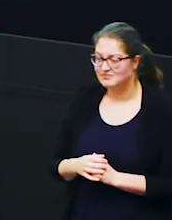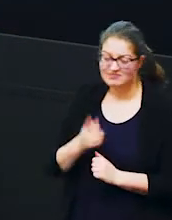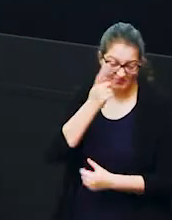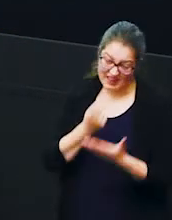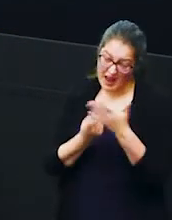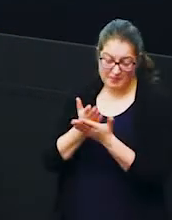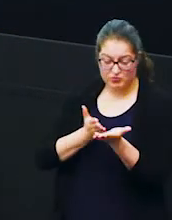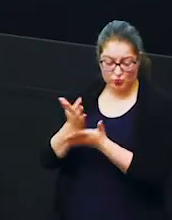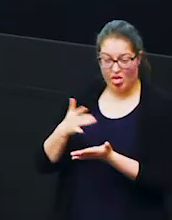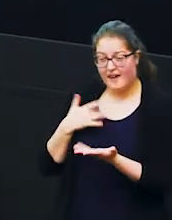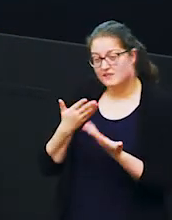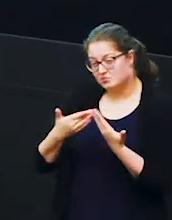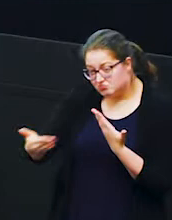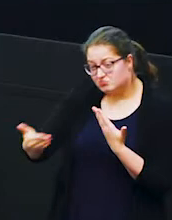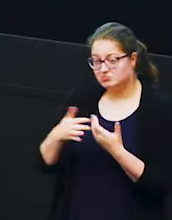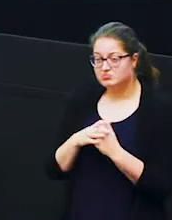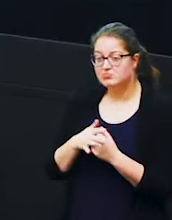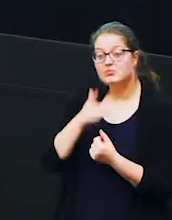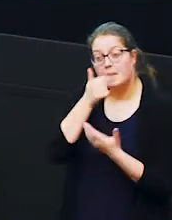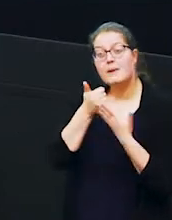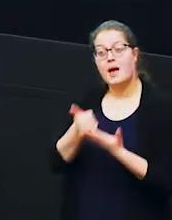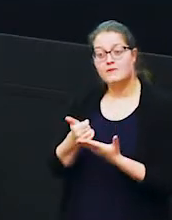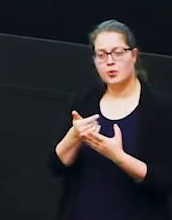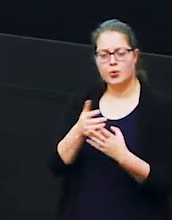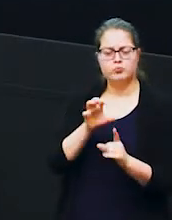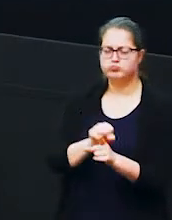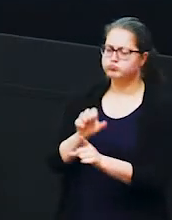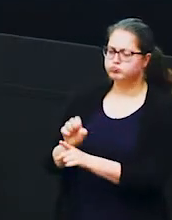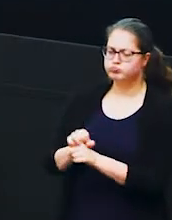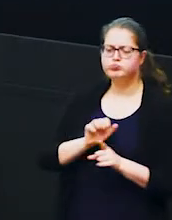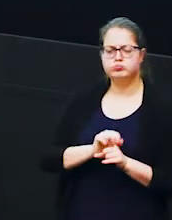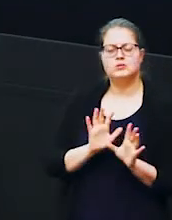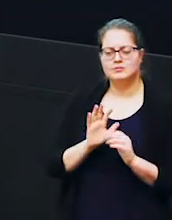their life but they can be really helpful identifying features so that's beetlejuice